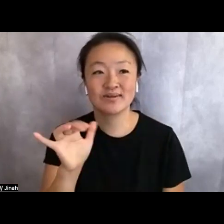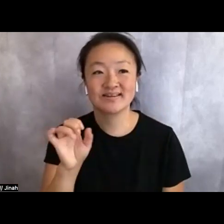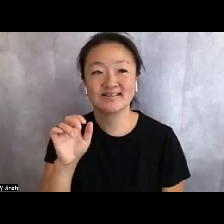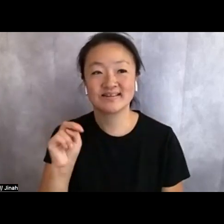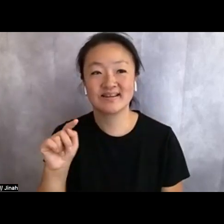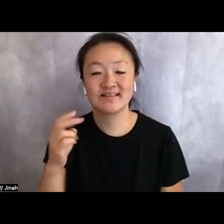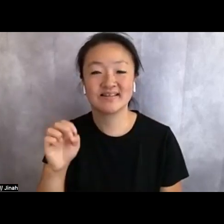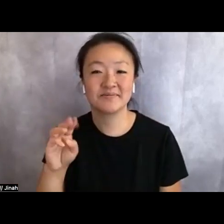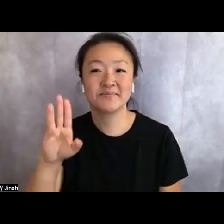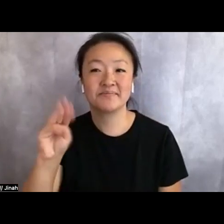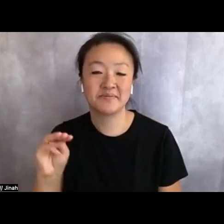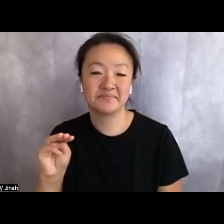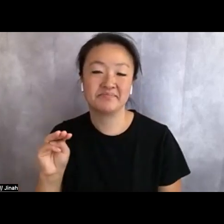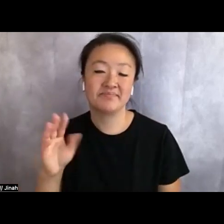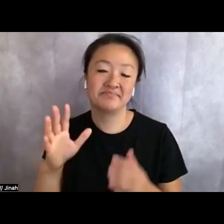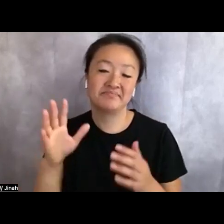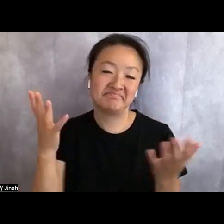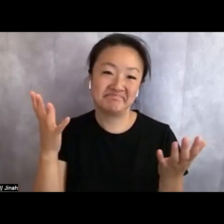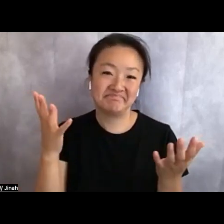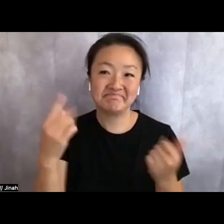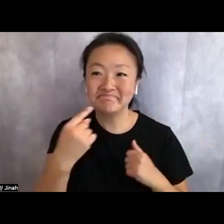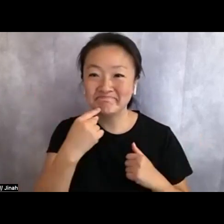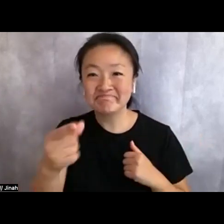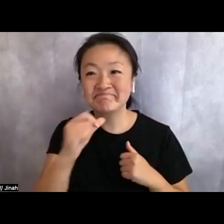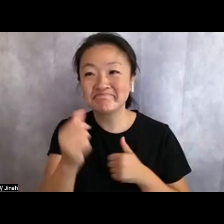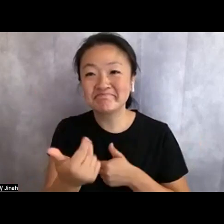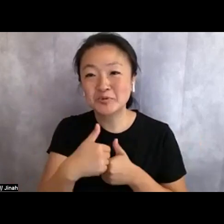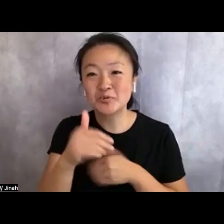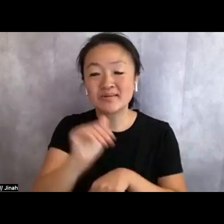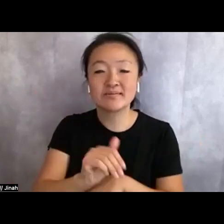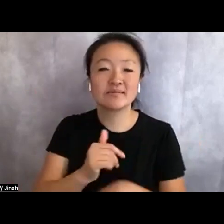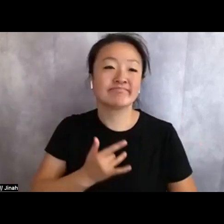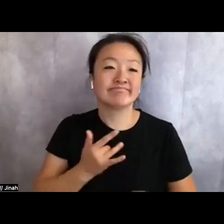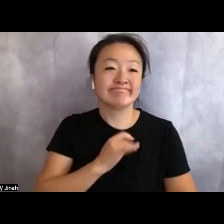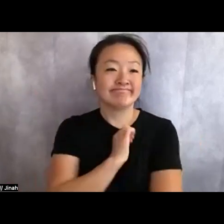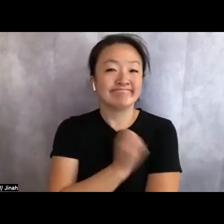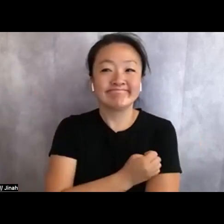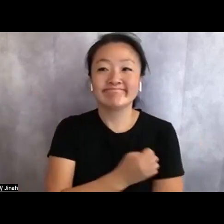but really feel their energy and sharing space with them tonight.